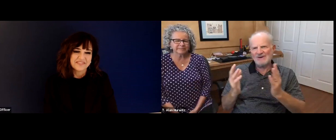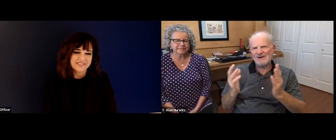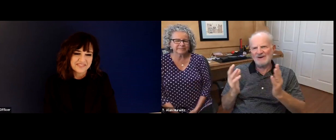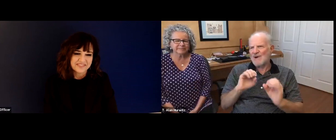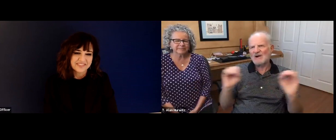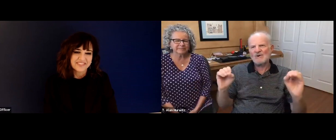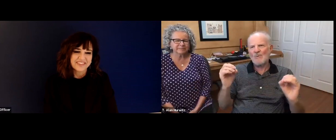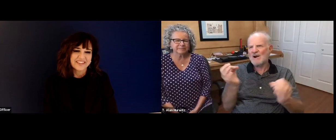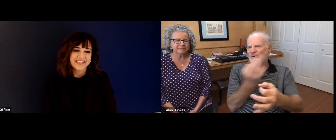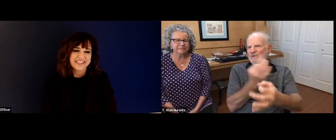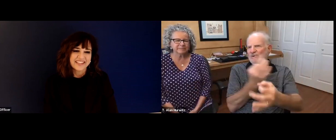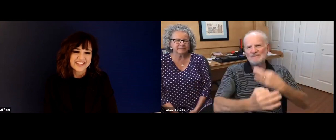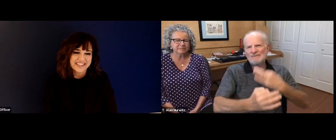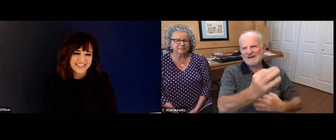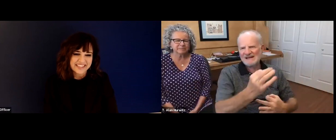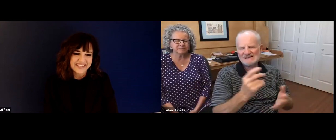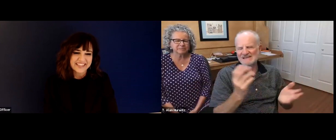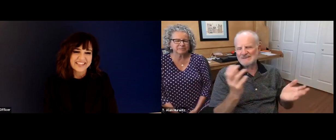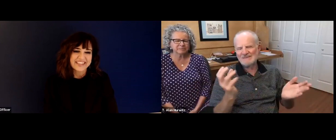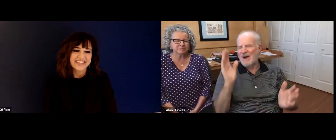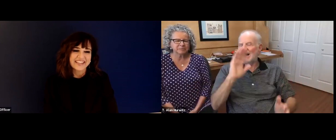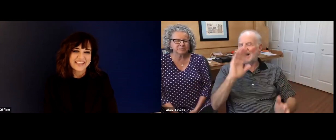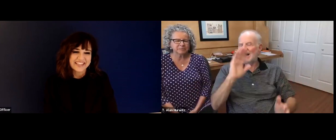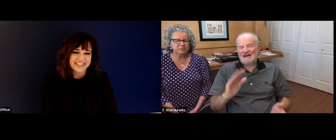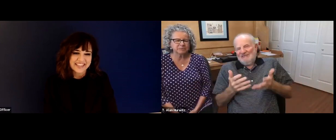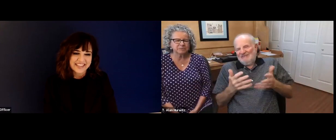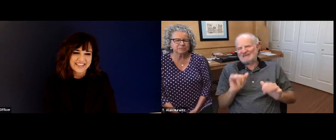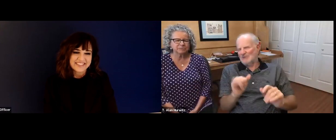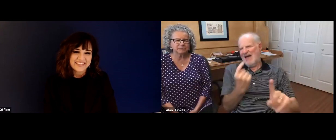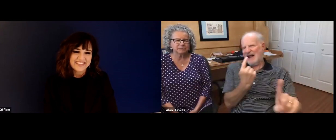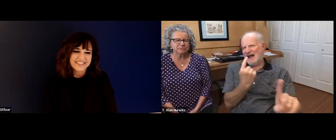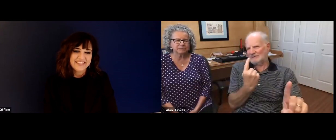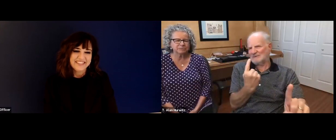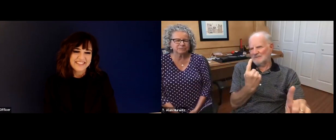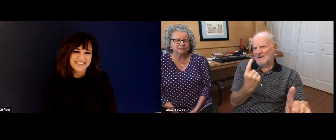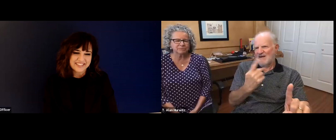of transferring from one school to another, basically ended up